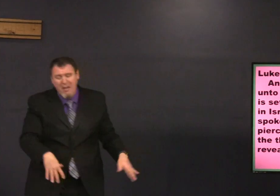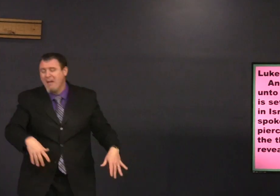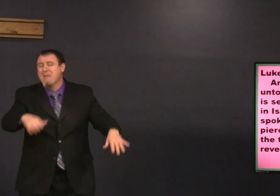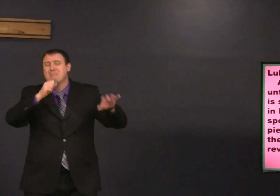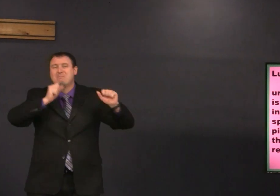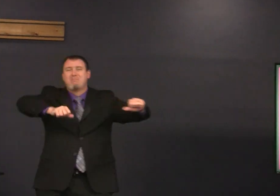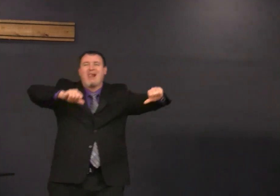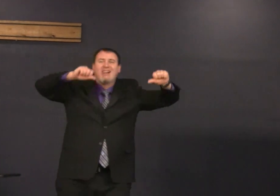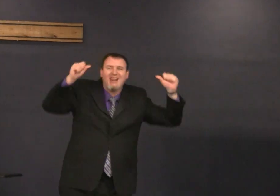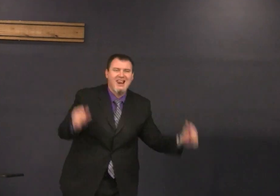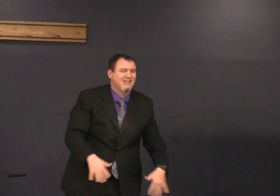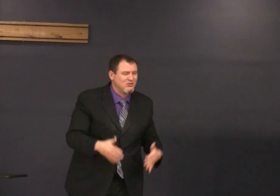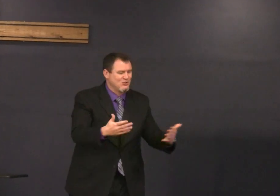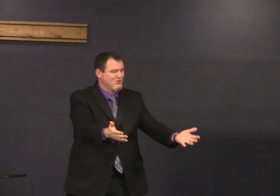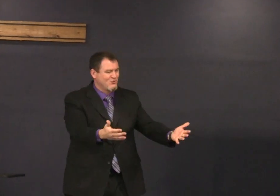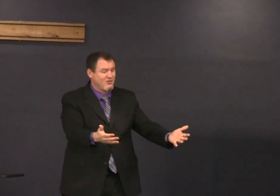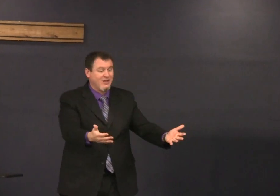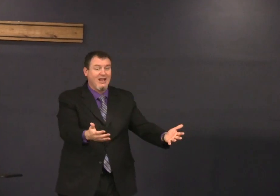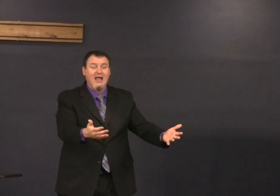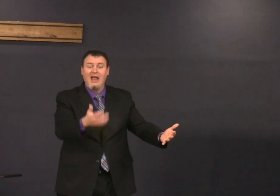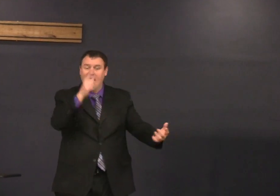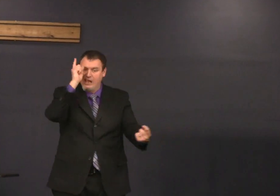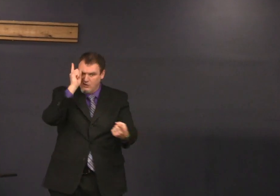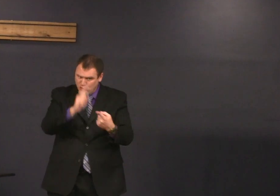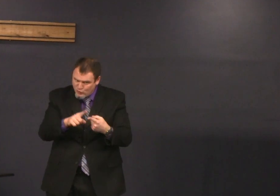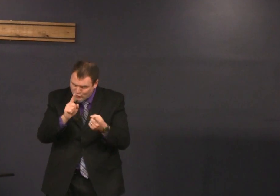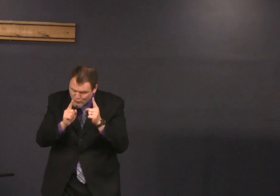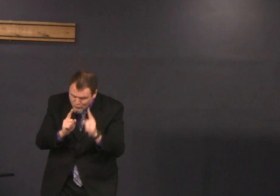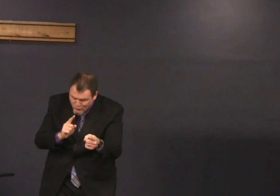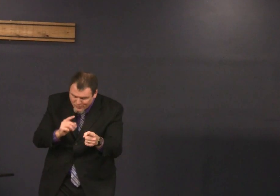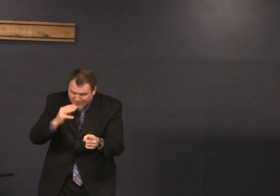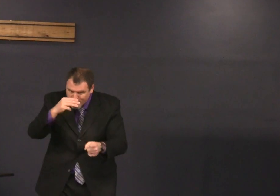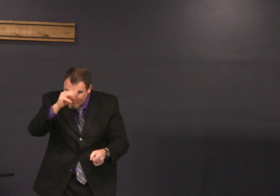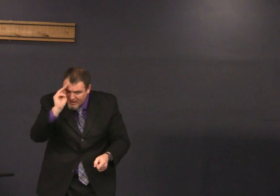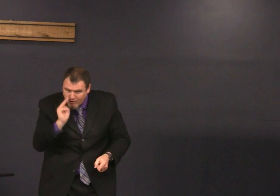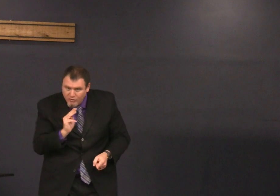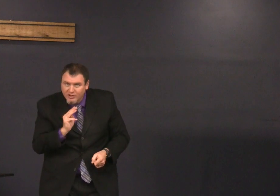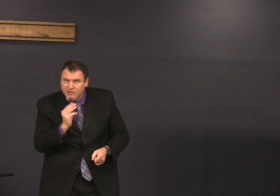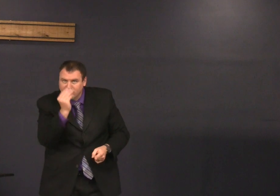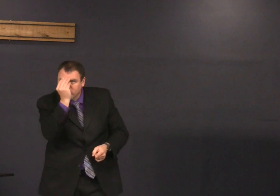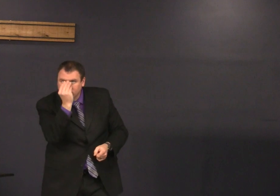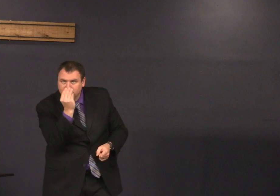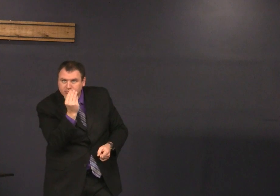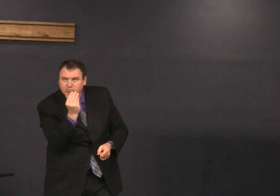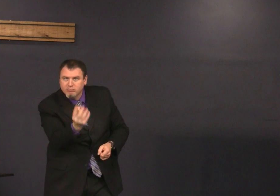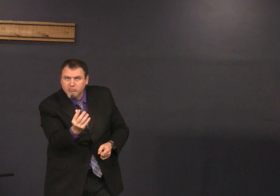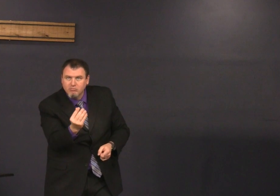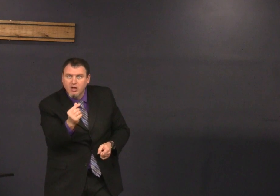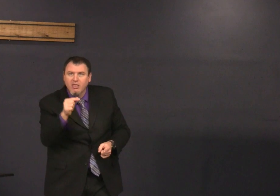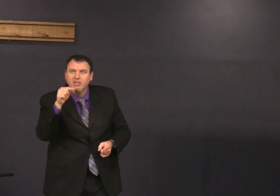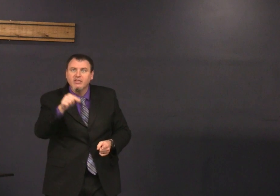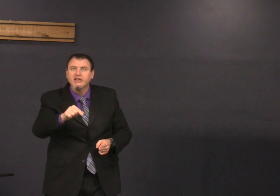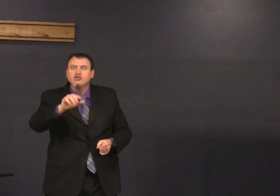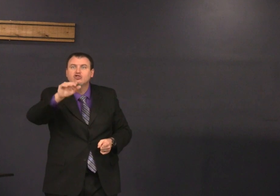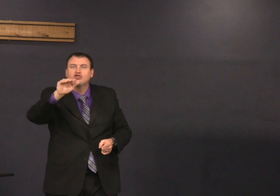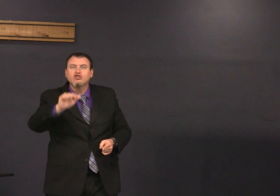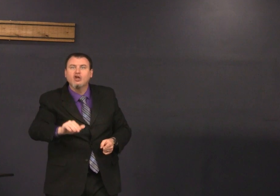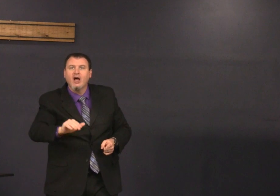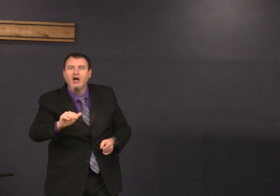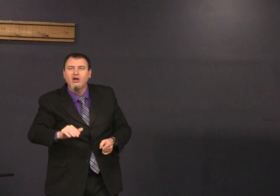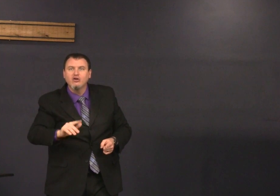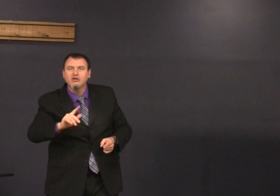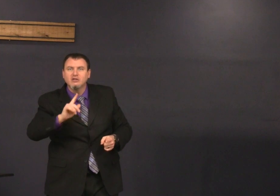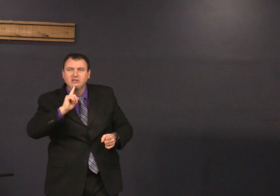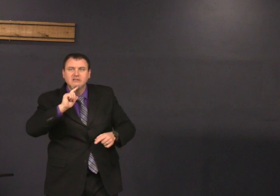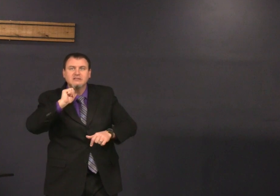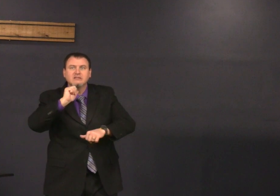so Simeon had blessed you said bless you Mary this child